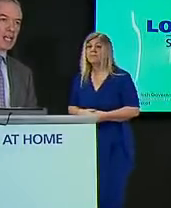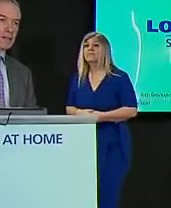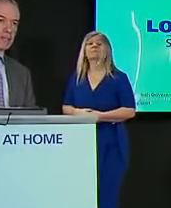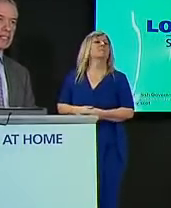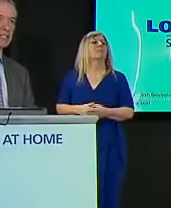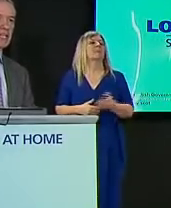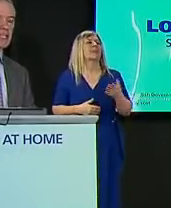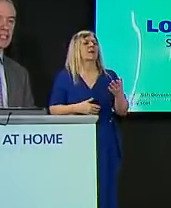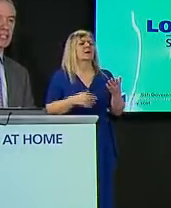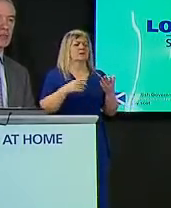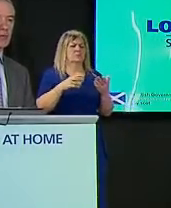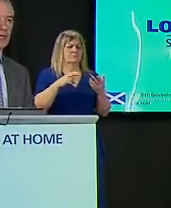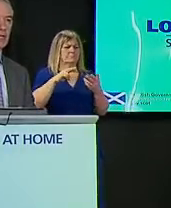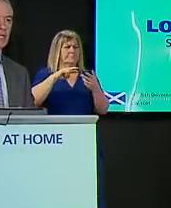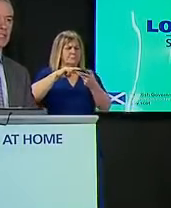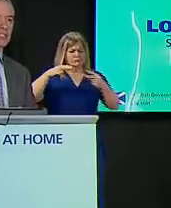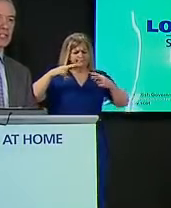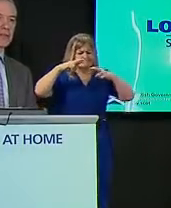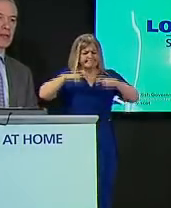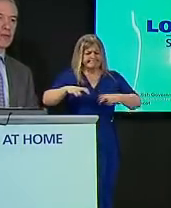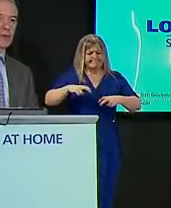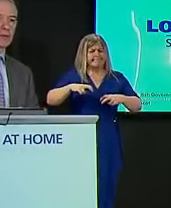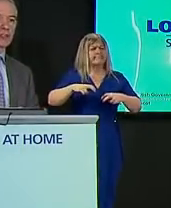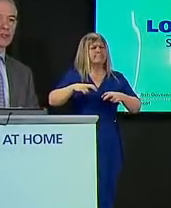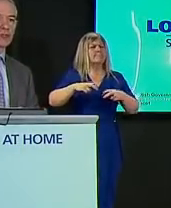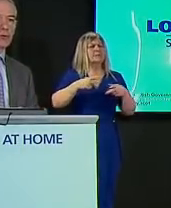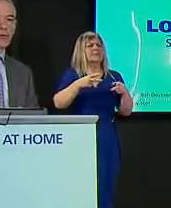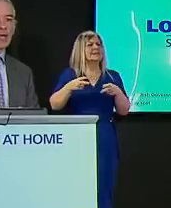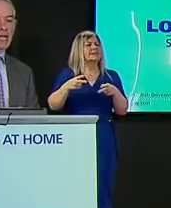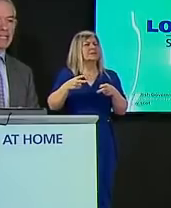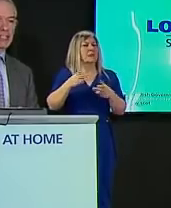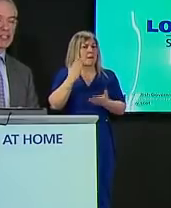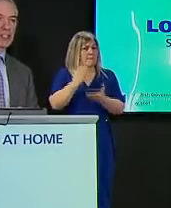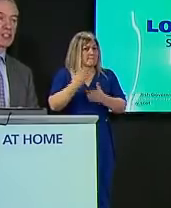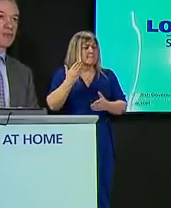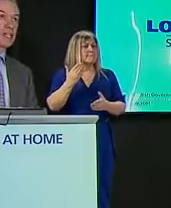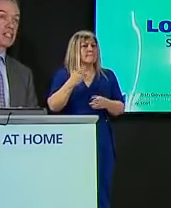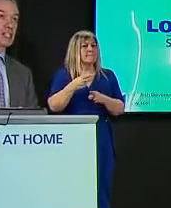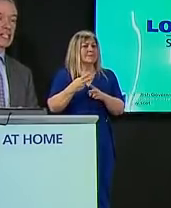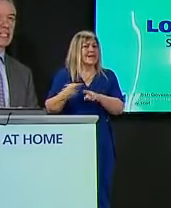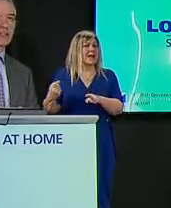an immediate test in the same way as if we were to do well i guess there's there's various degrees of